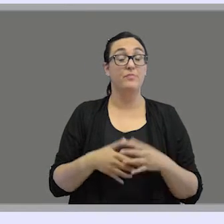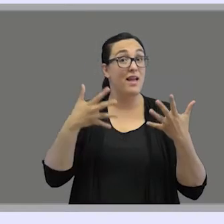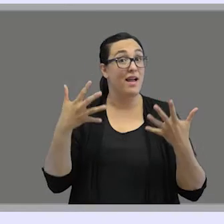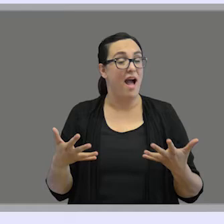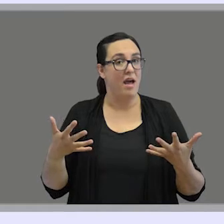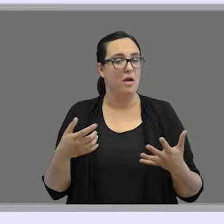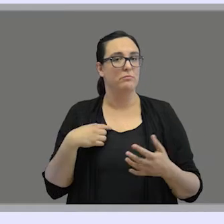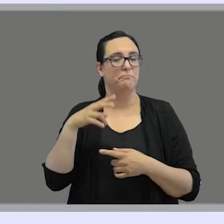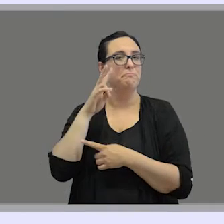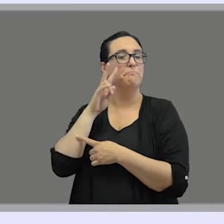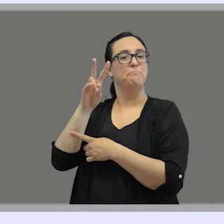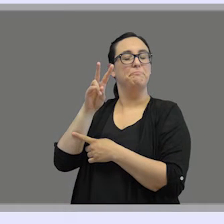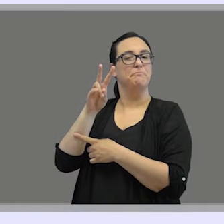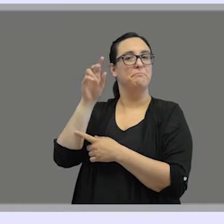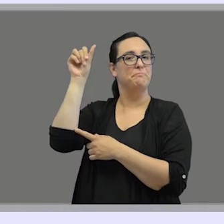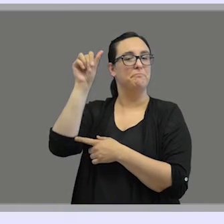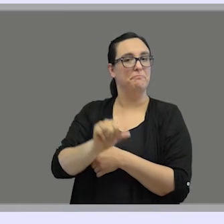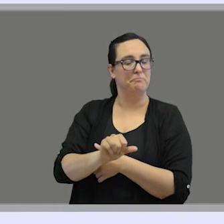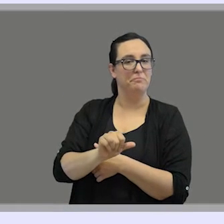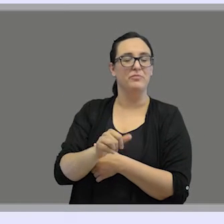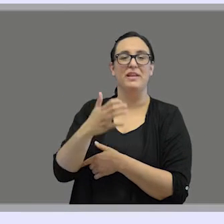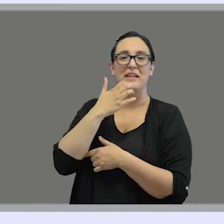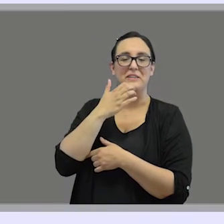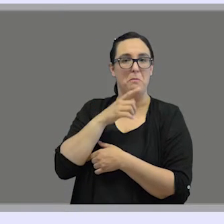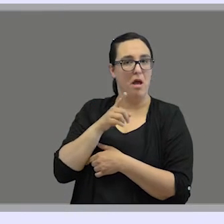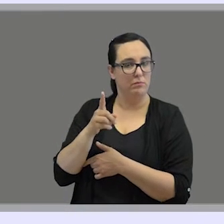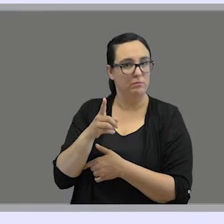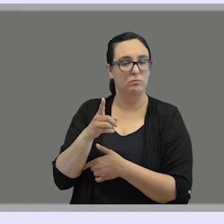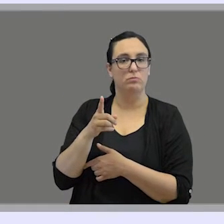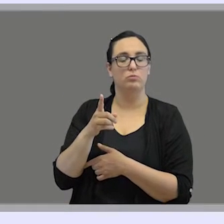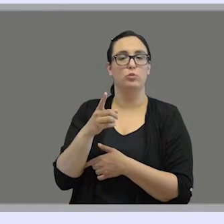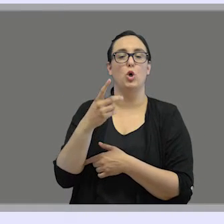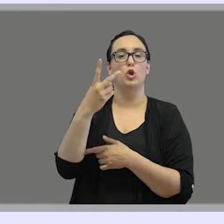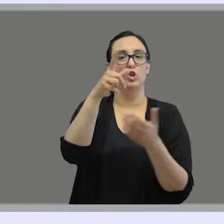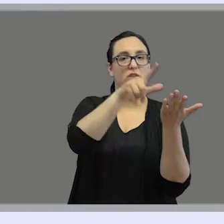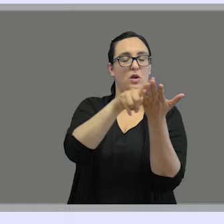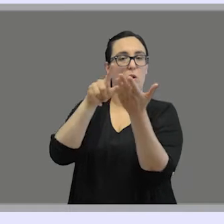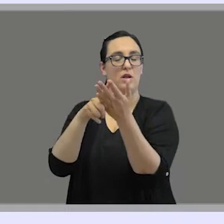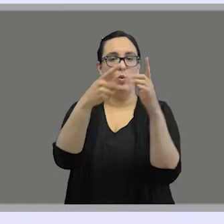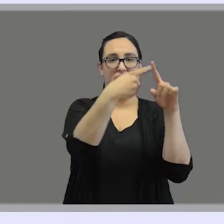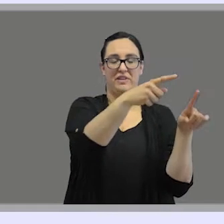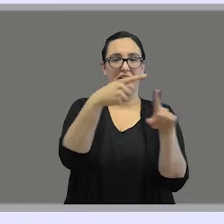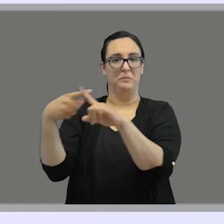Now you can see an example of two different sign languages